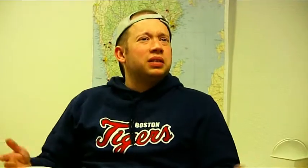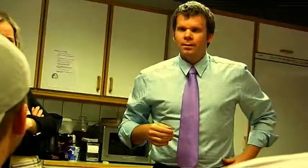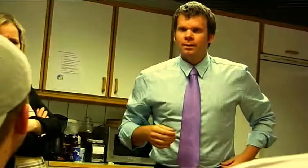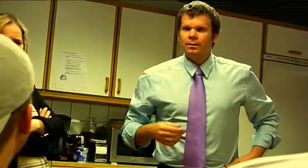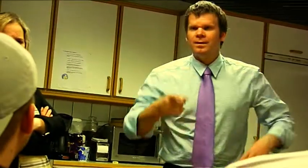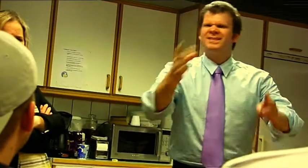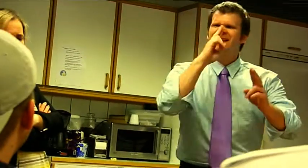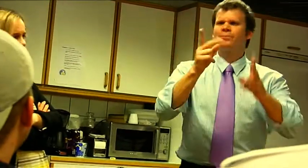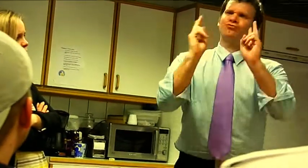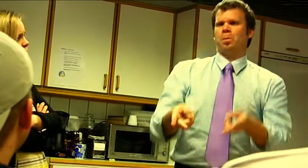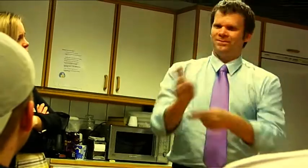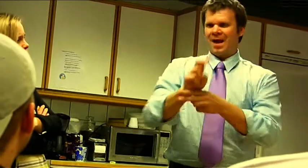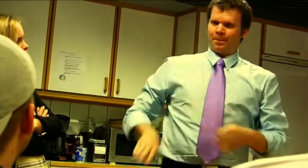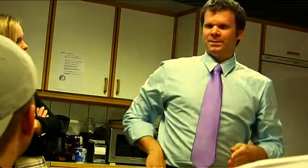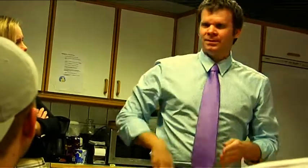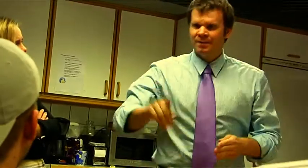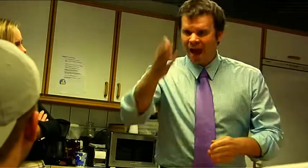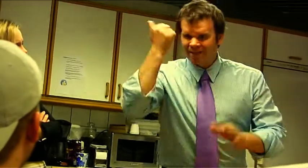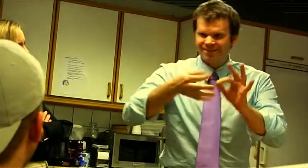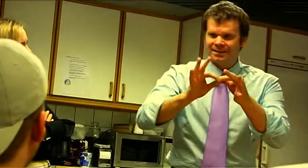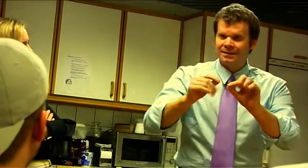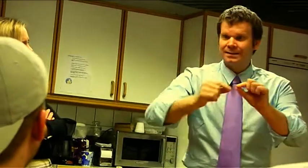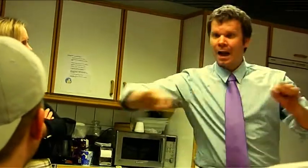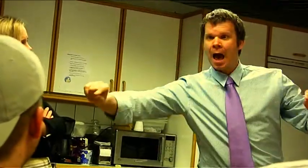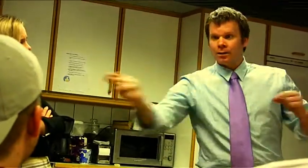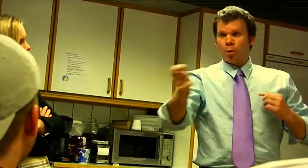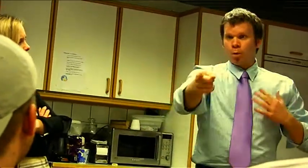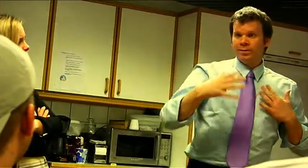Try to look like a caretaker. Go and fix some lead or something.